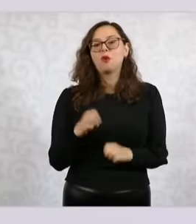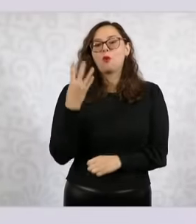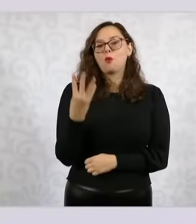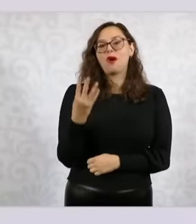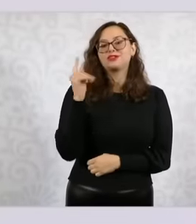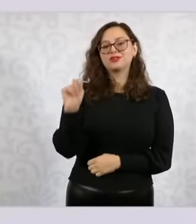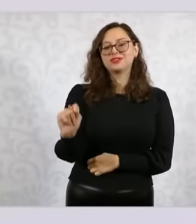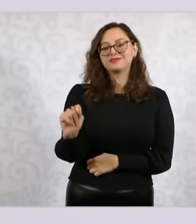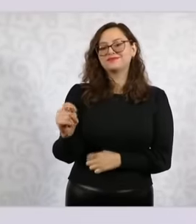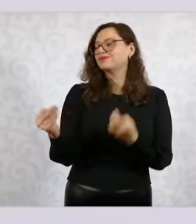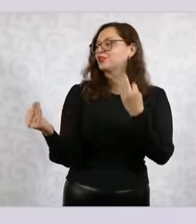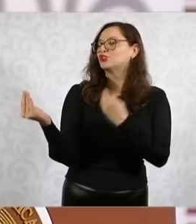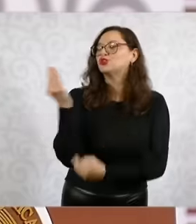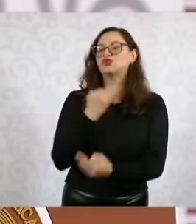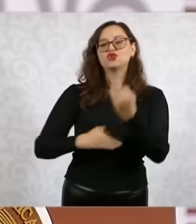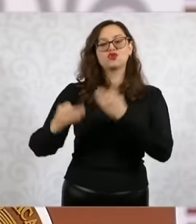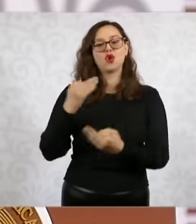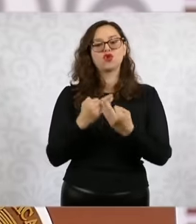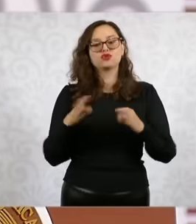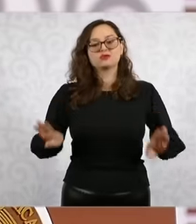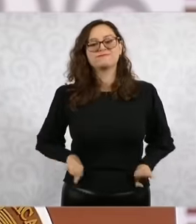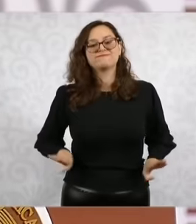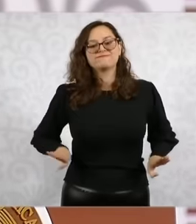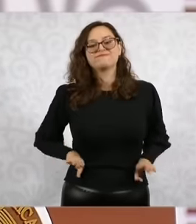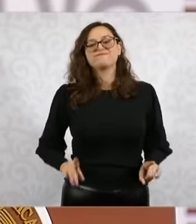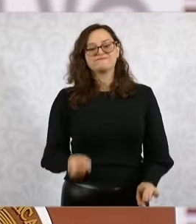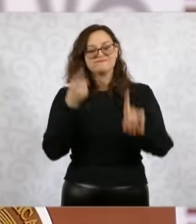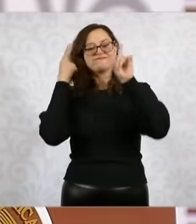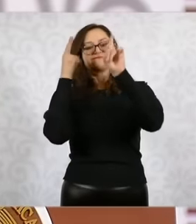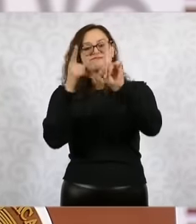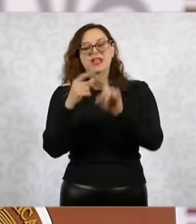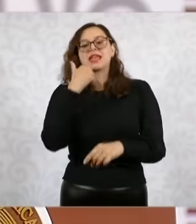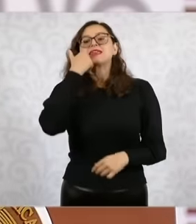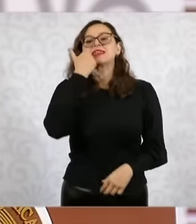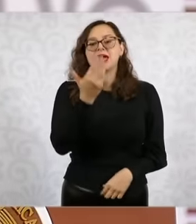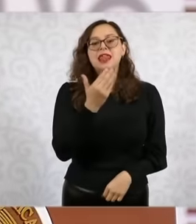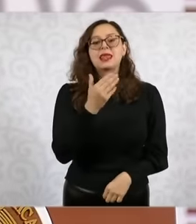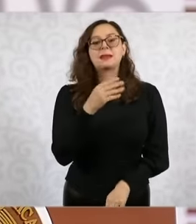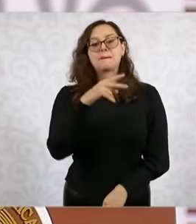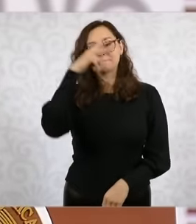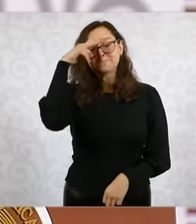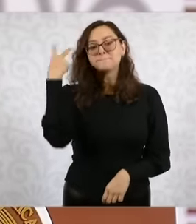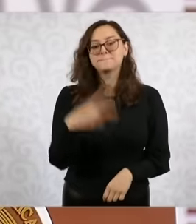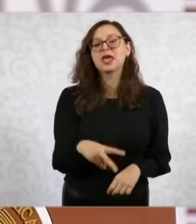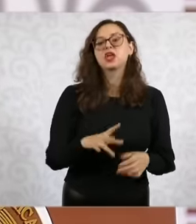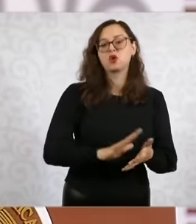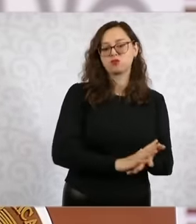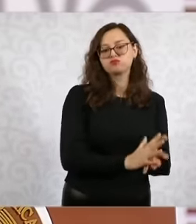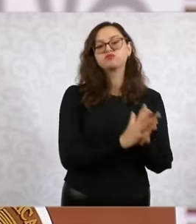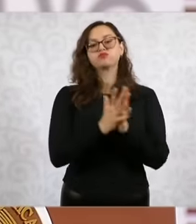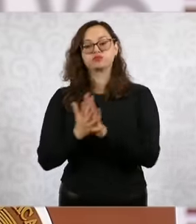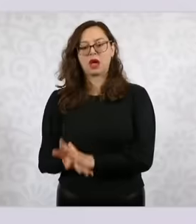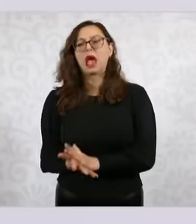have conviction in the transformation, some have more experience in public service